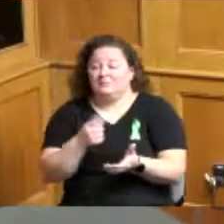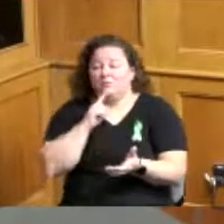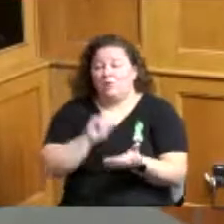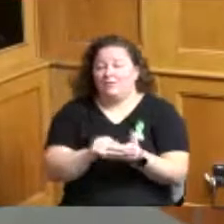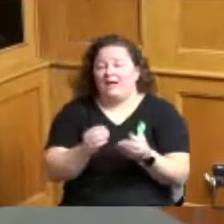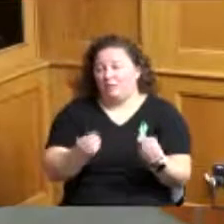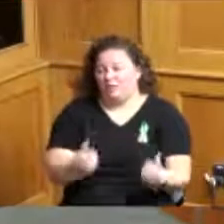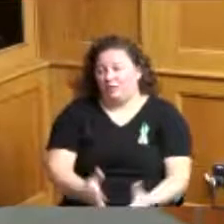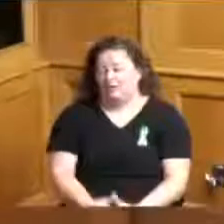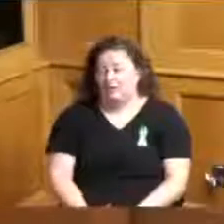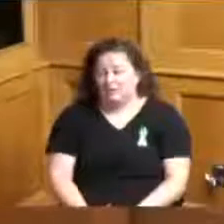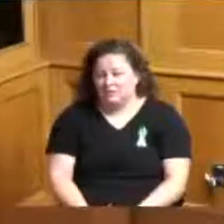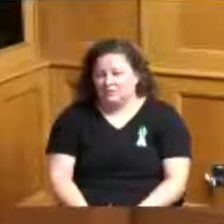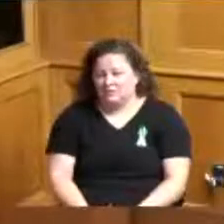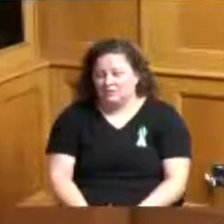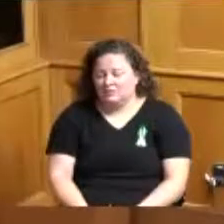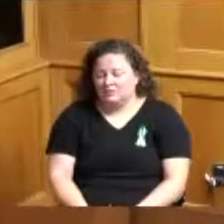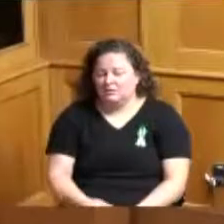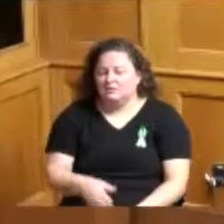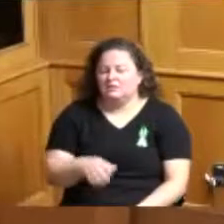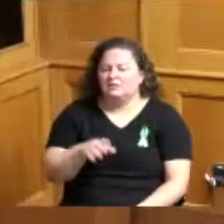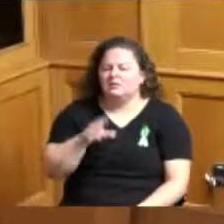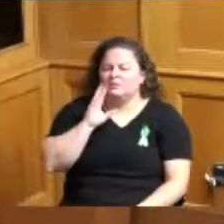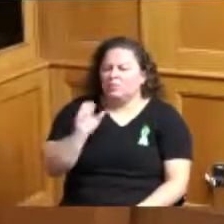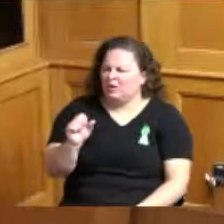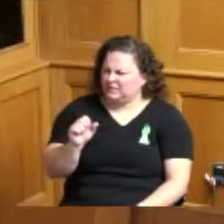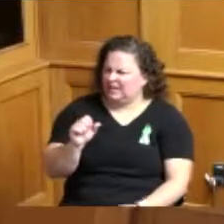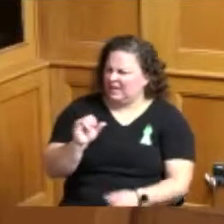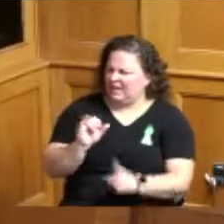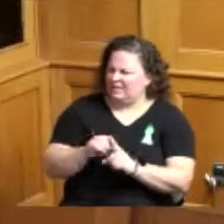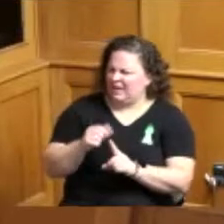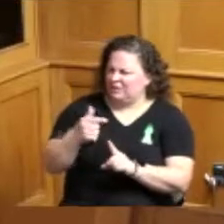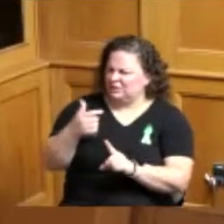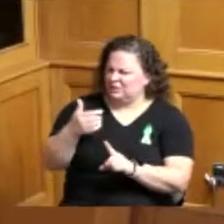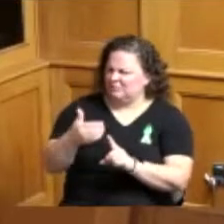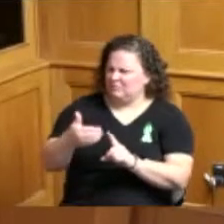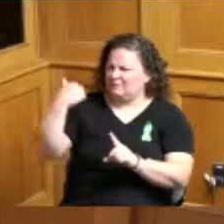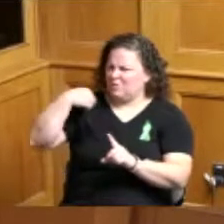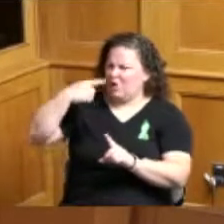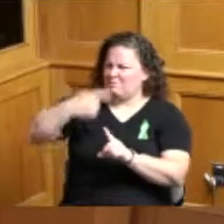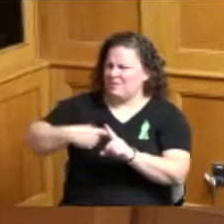did this come before us about a month and a half ago we had a similar one for Xavier if